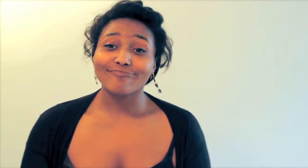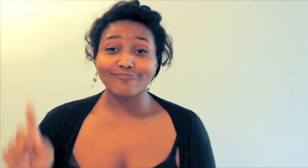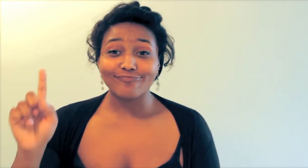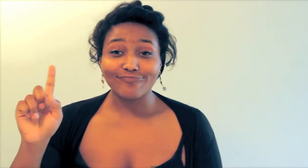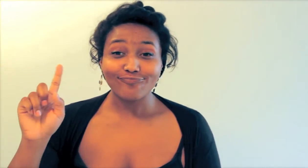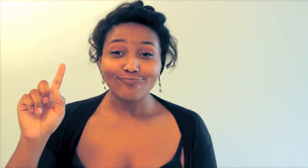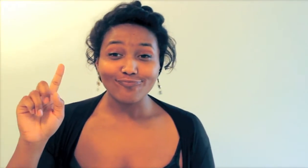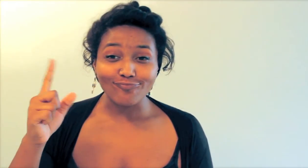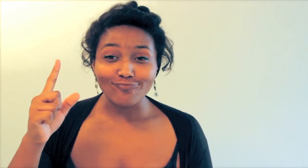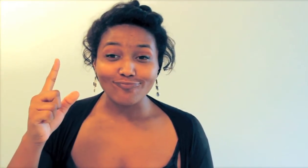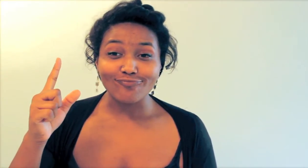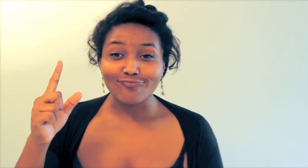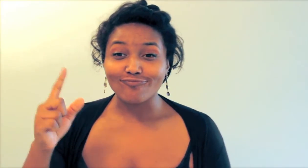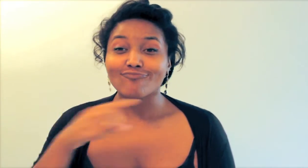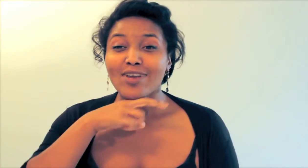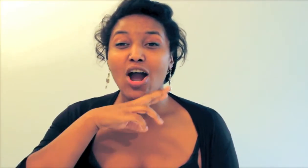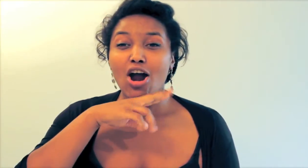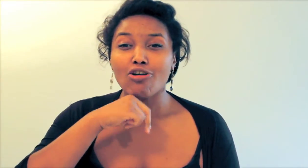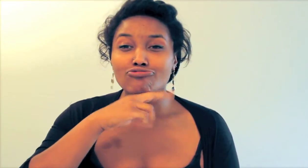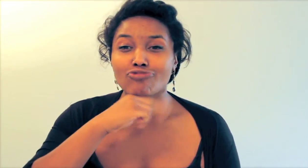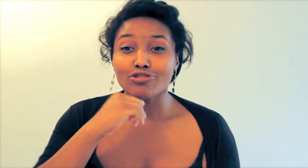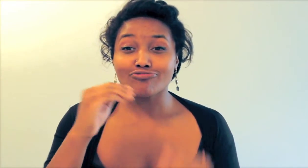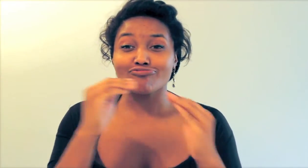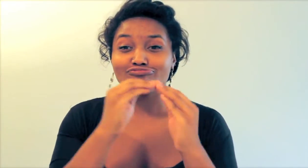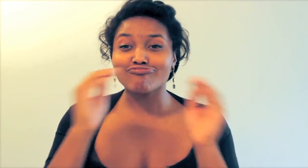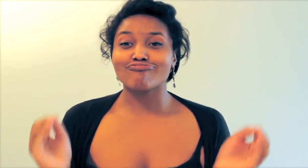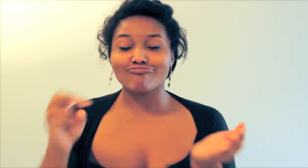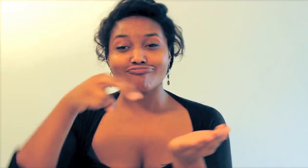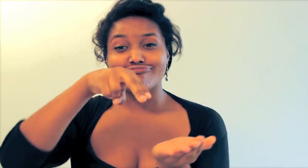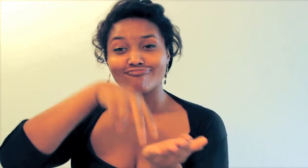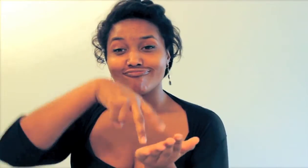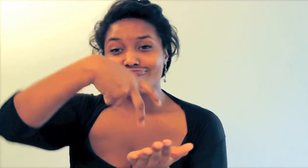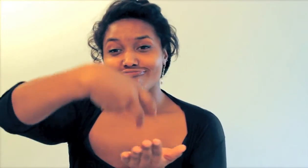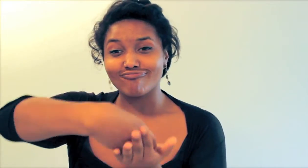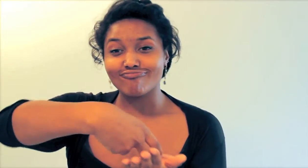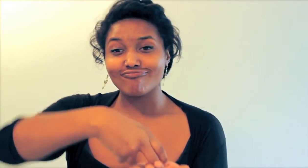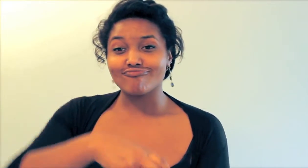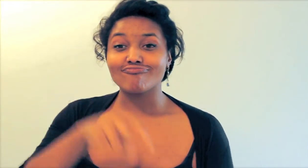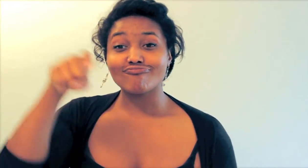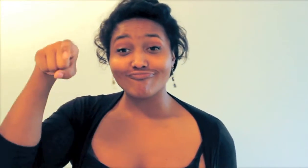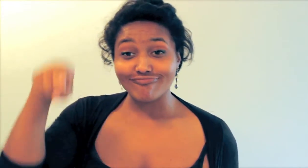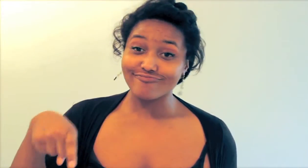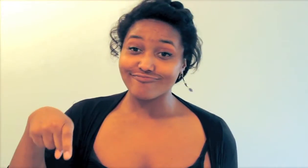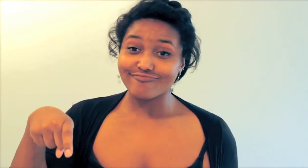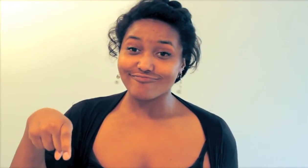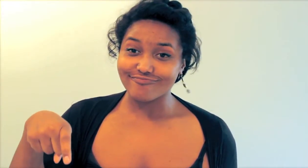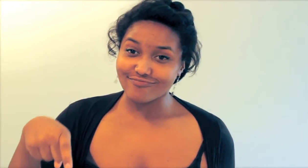1st Pig house fell down.